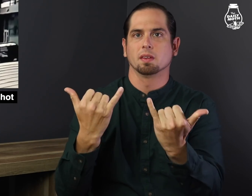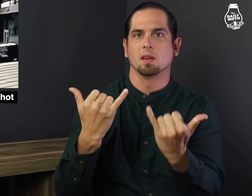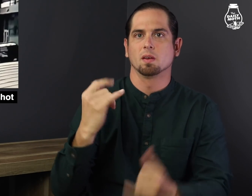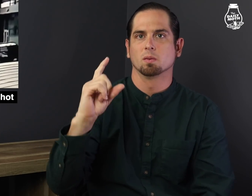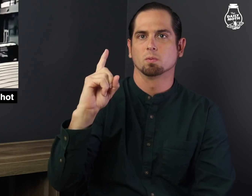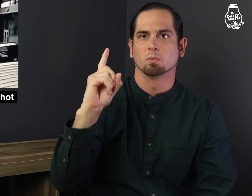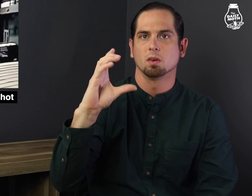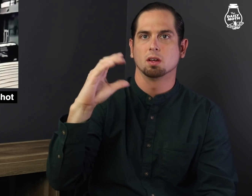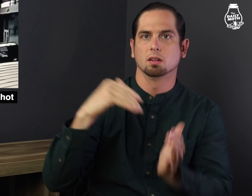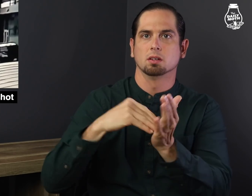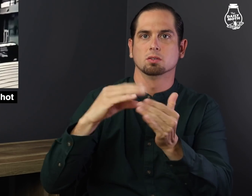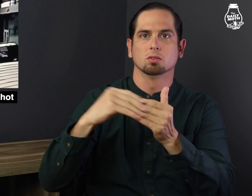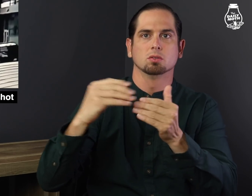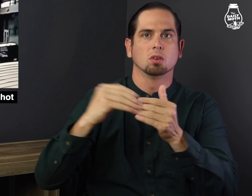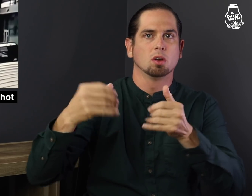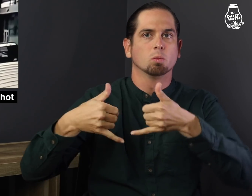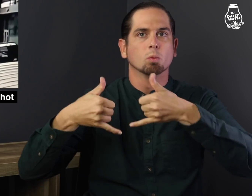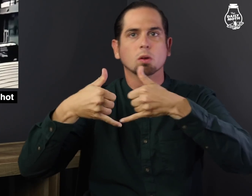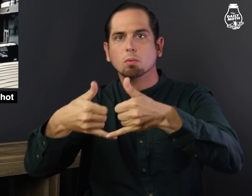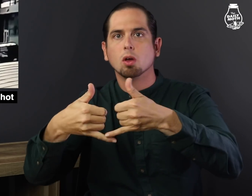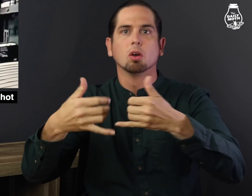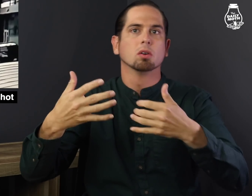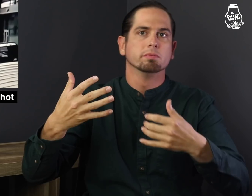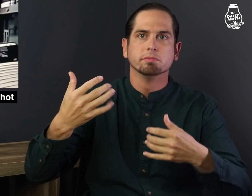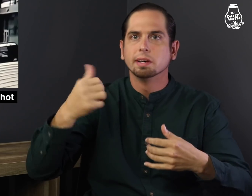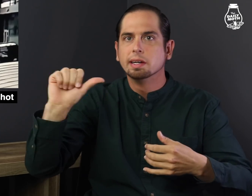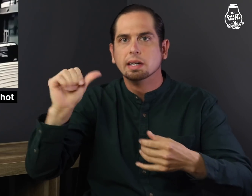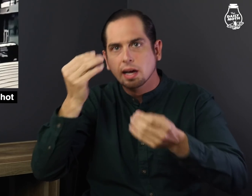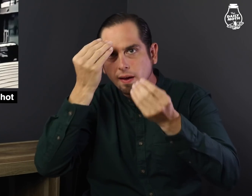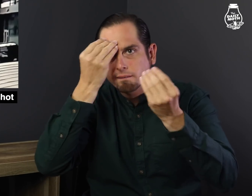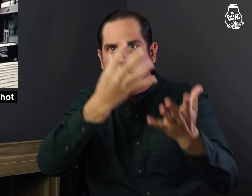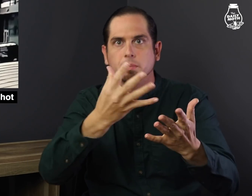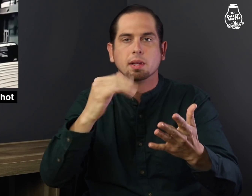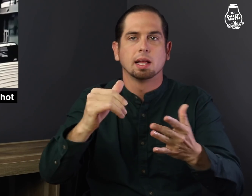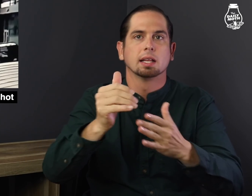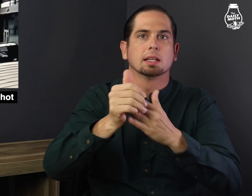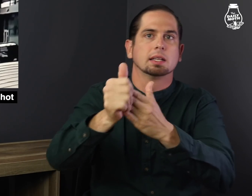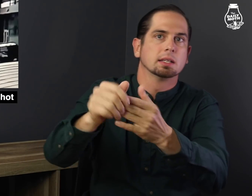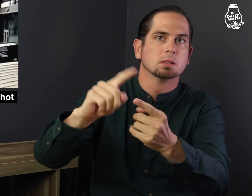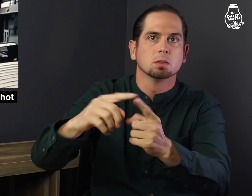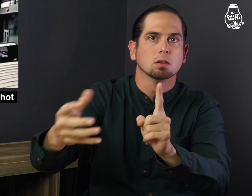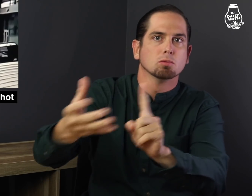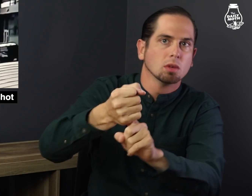There is a $100,000 reward for information leading to